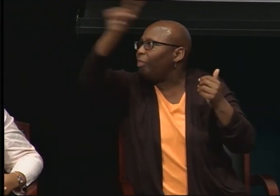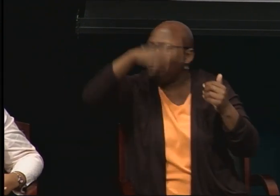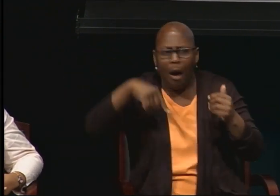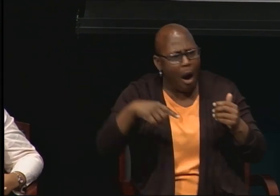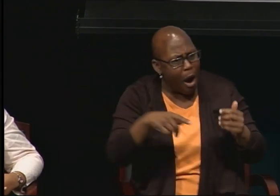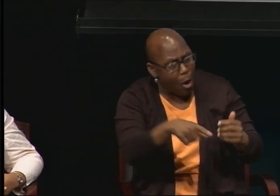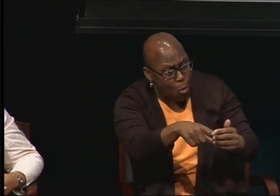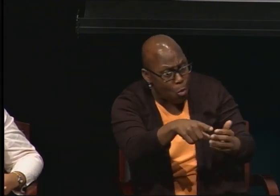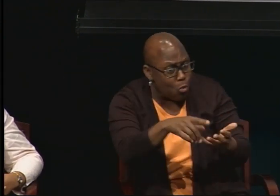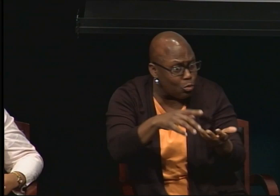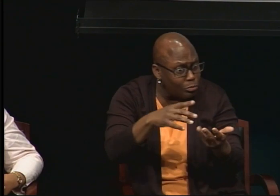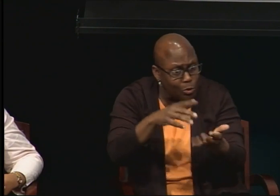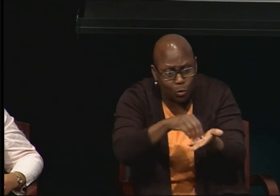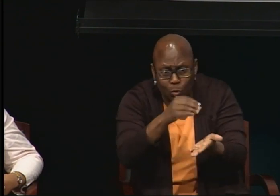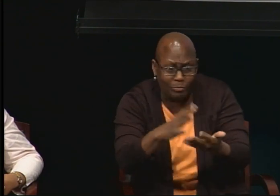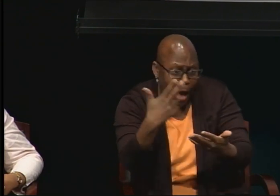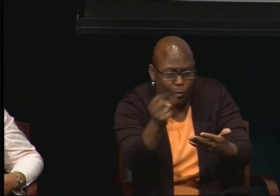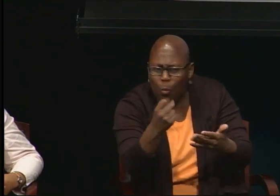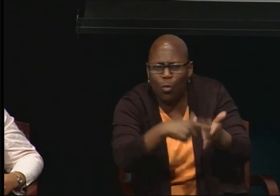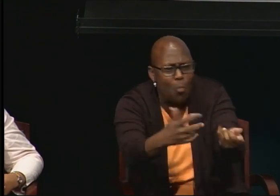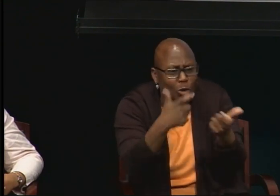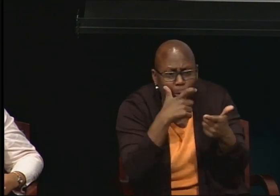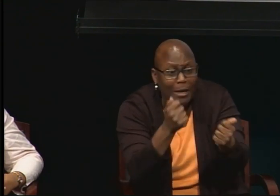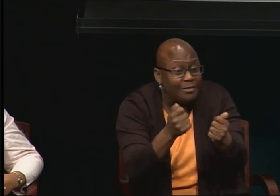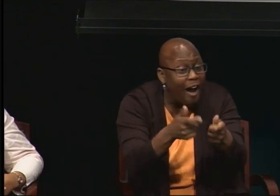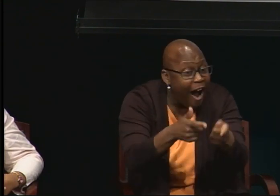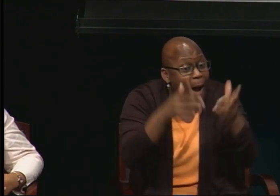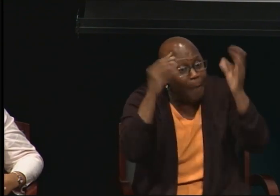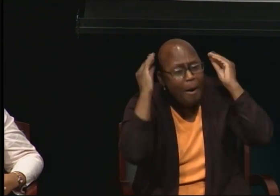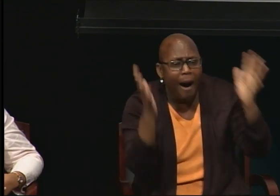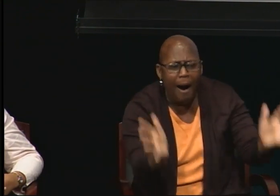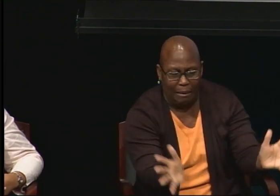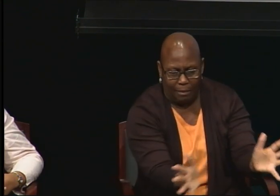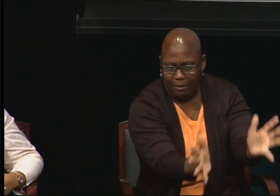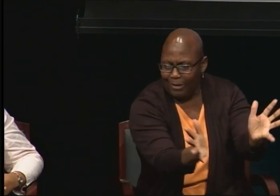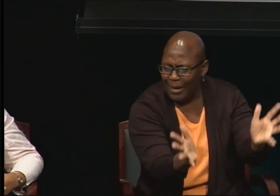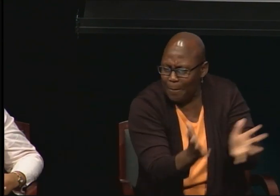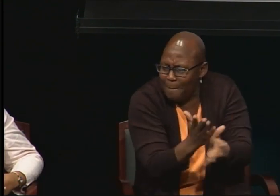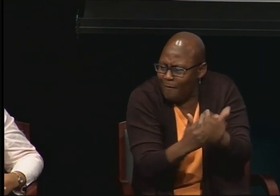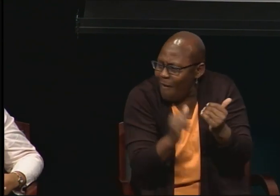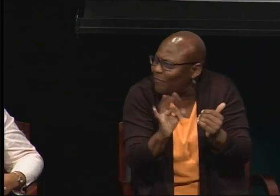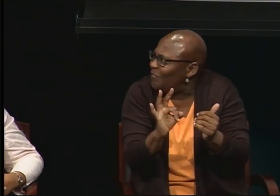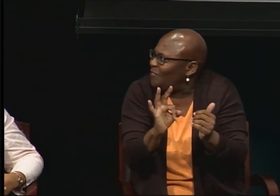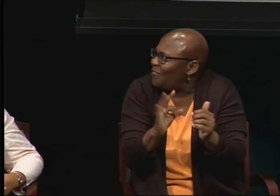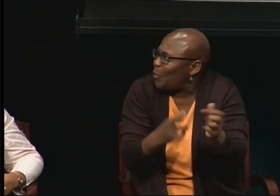who are wanting to become hairstylists, they are being encouraged to take that track. And there's nobody there challenging them